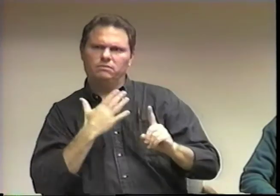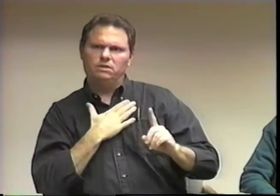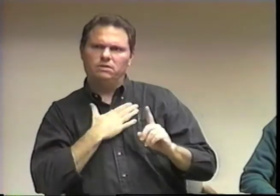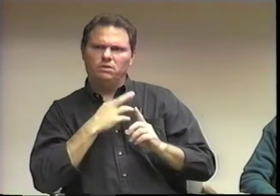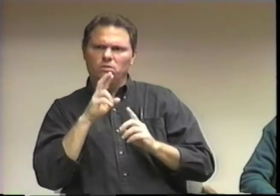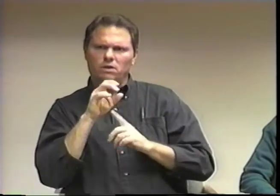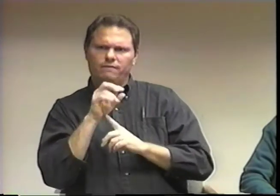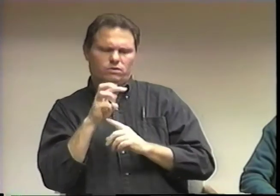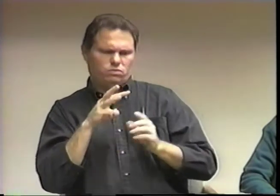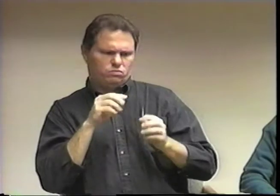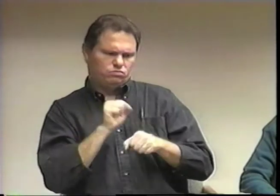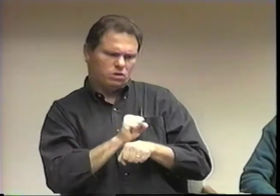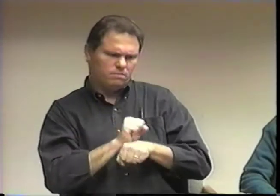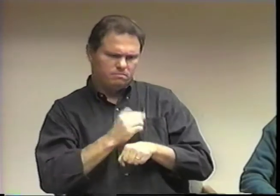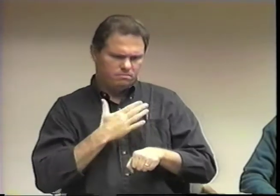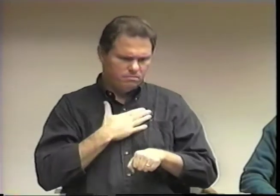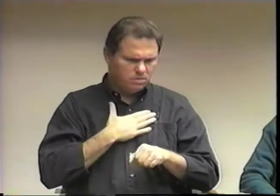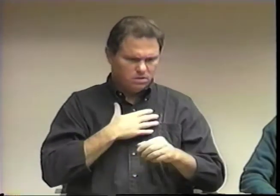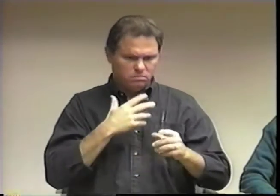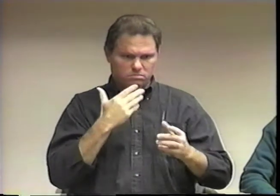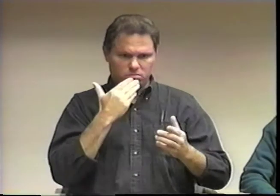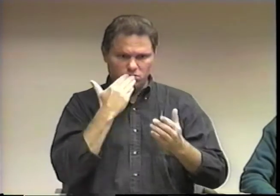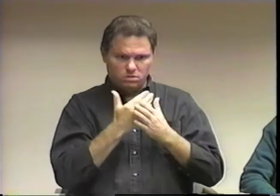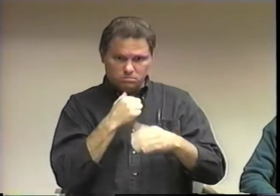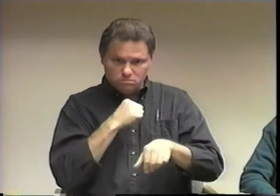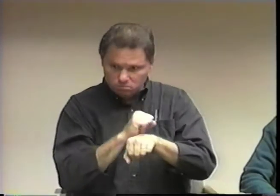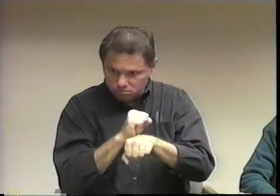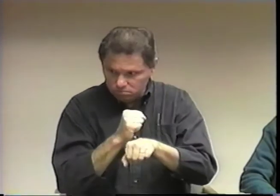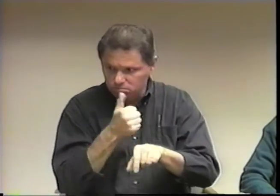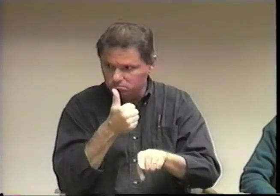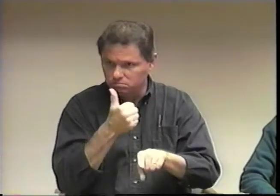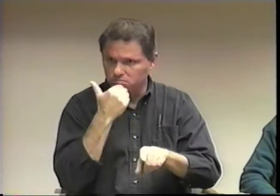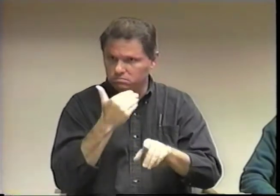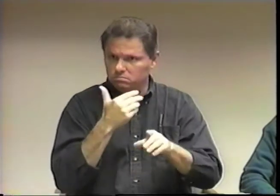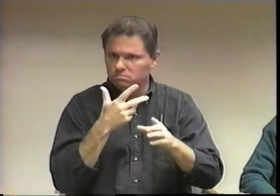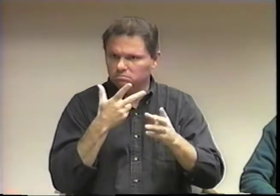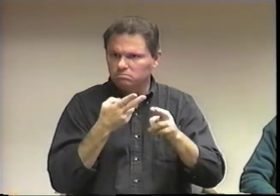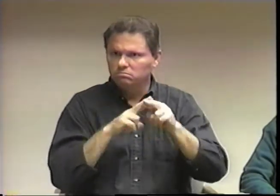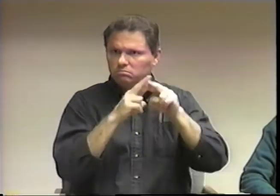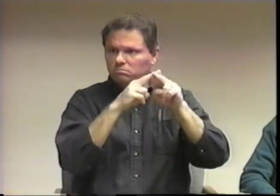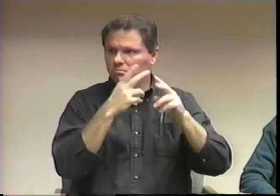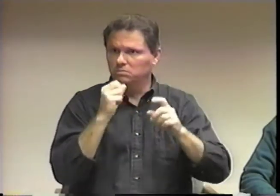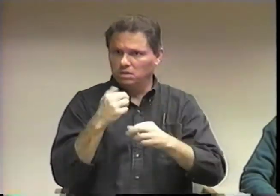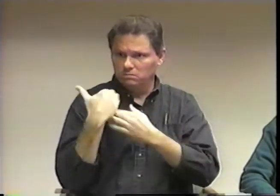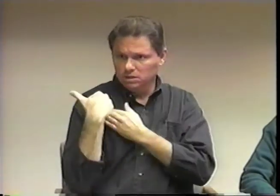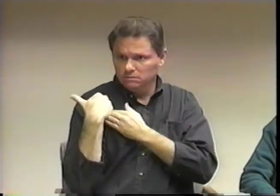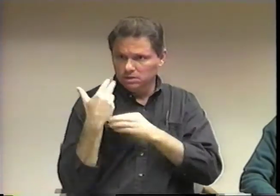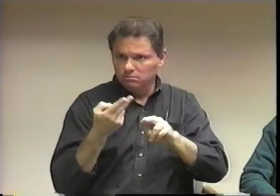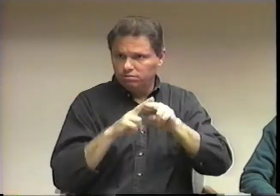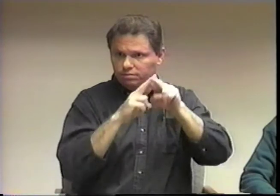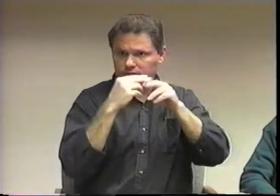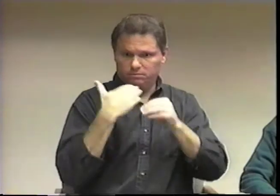They were talking about my performance how I was doing on the job and whether or not I was ready